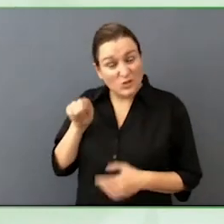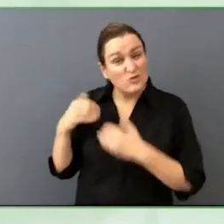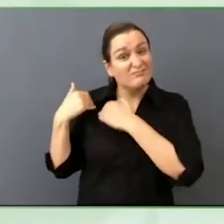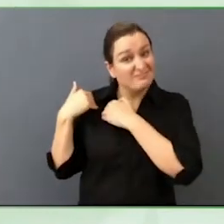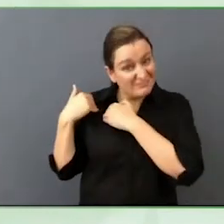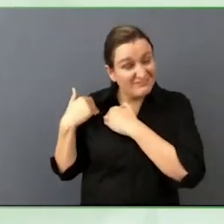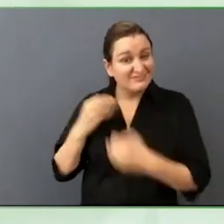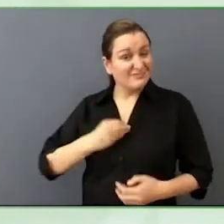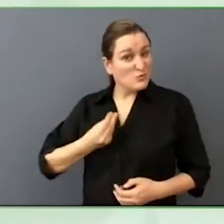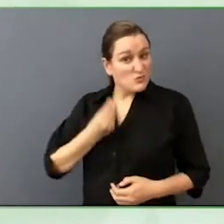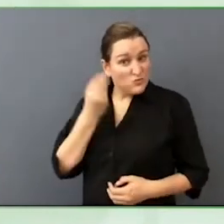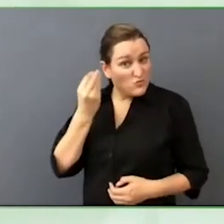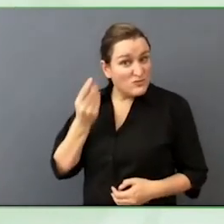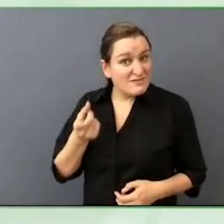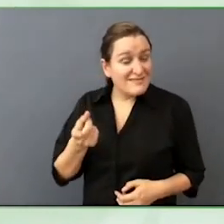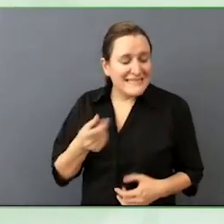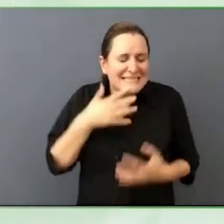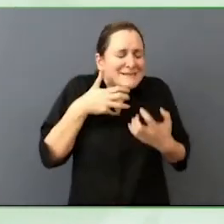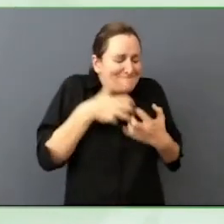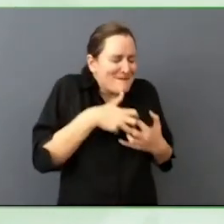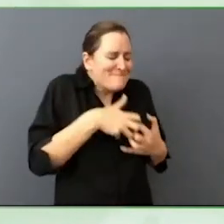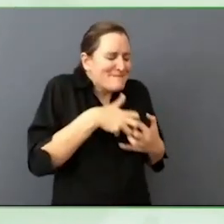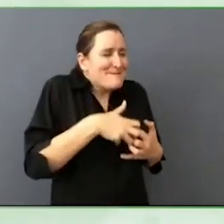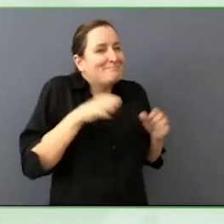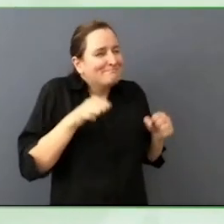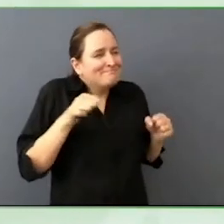follow youth leaders, a UN youth leader is 35 years and younger.